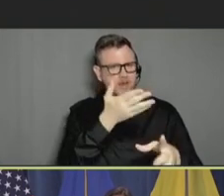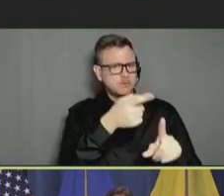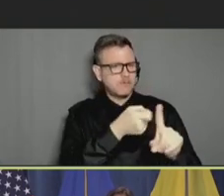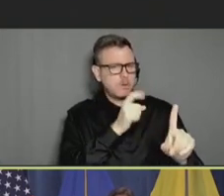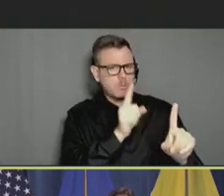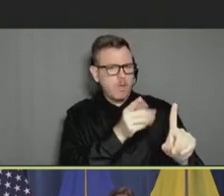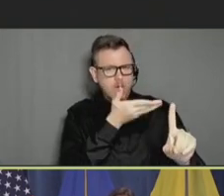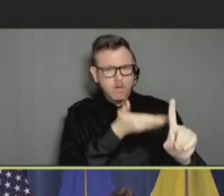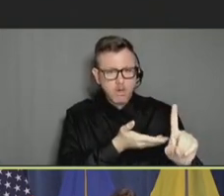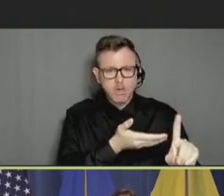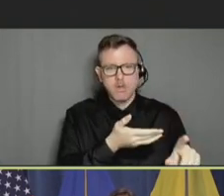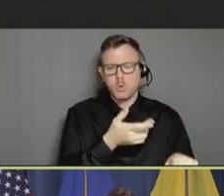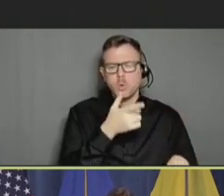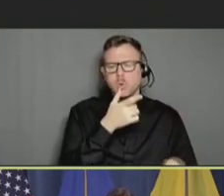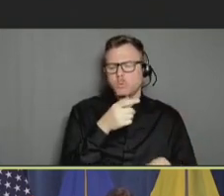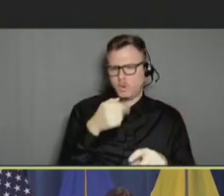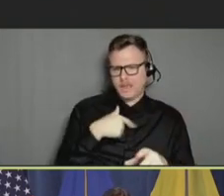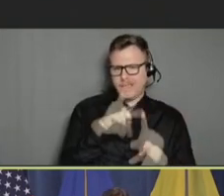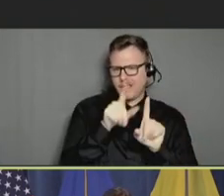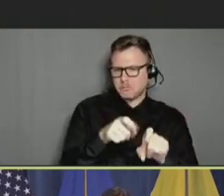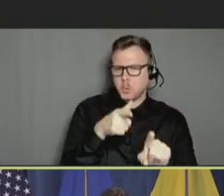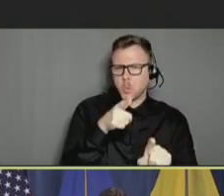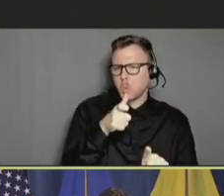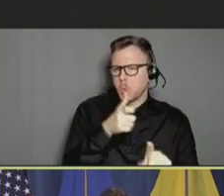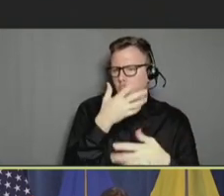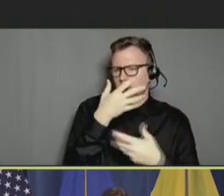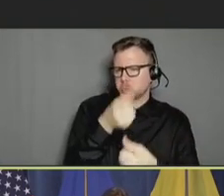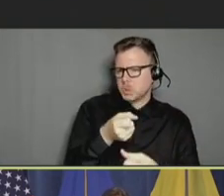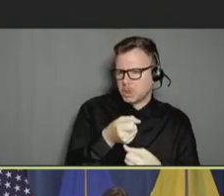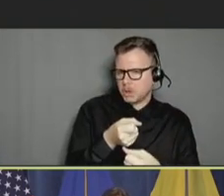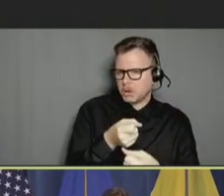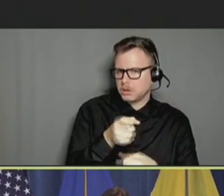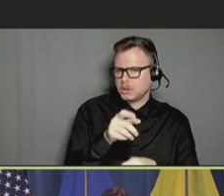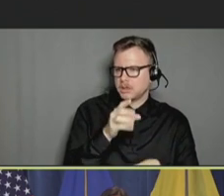know, who do you trust for information? I know we're going to talk about that a bit